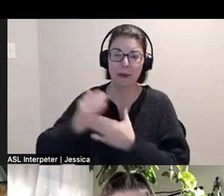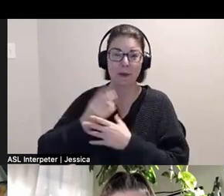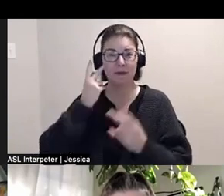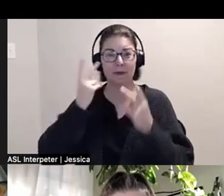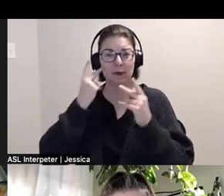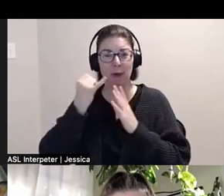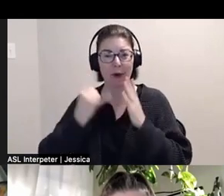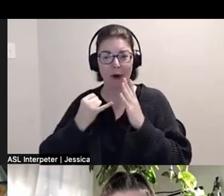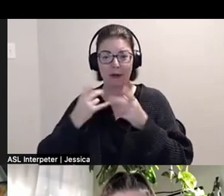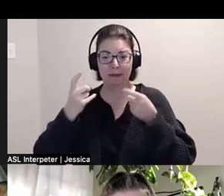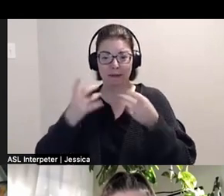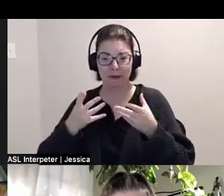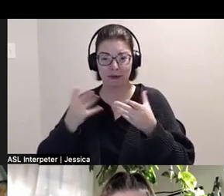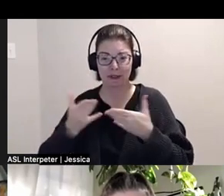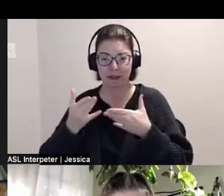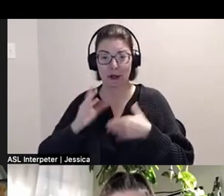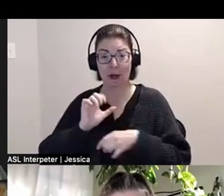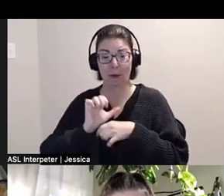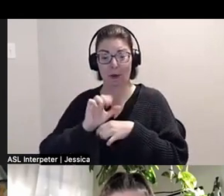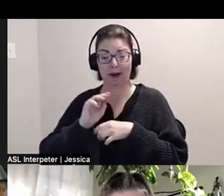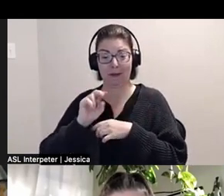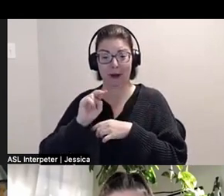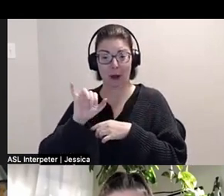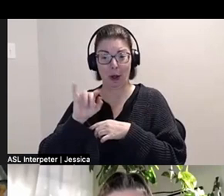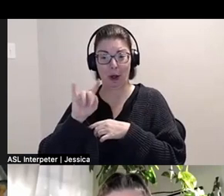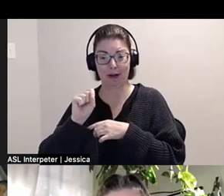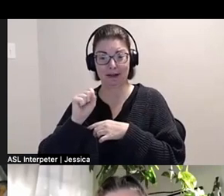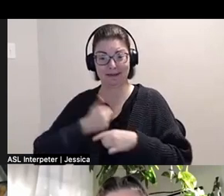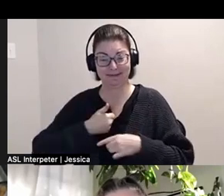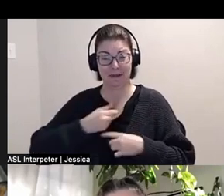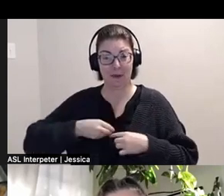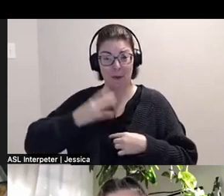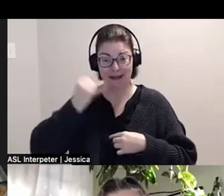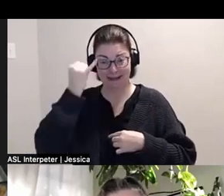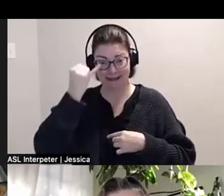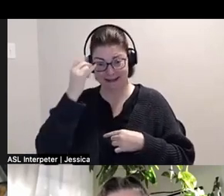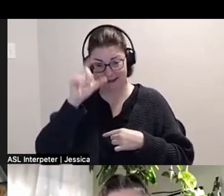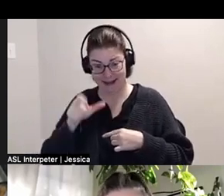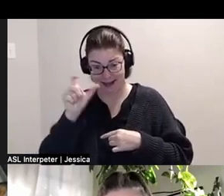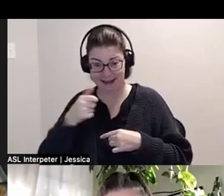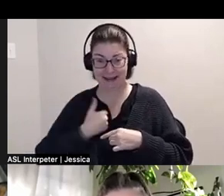As a white Italian-Canadian settler, it is a privilege to work within the colonial borders of so-called Canada.